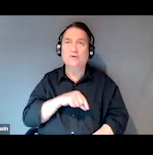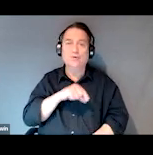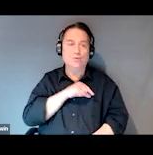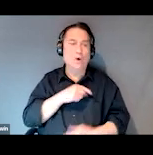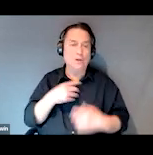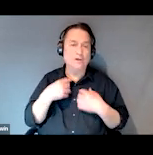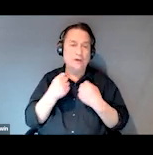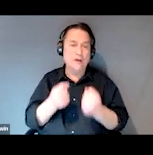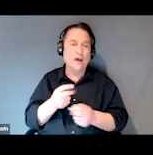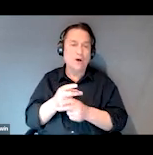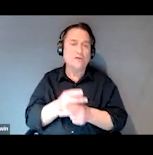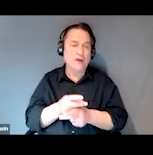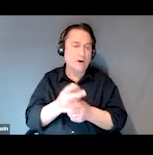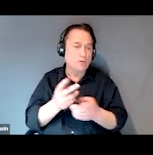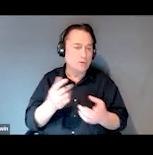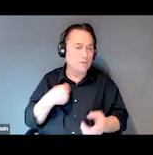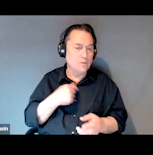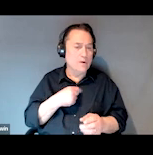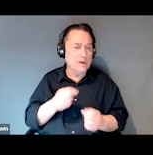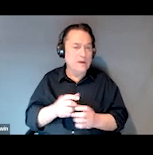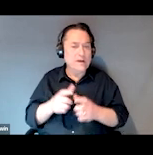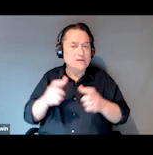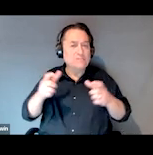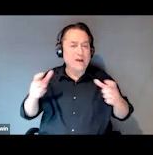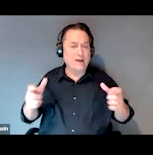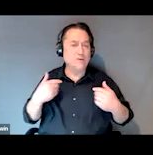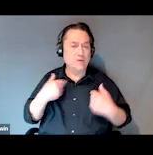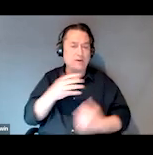So we did expand to have clinical and community services.